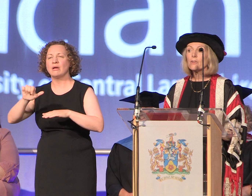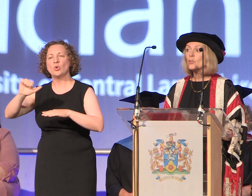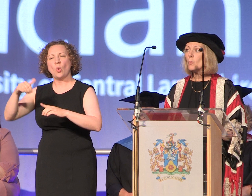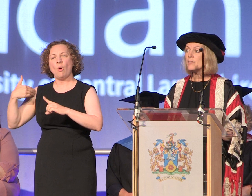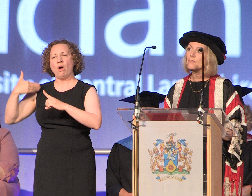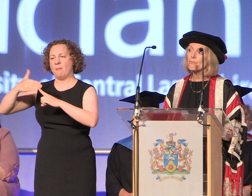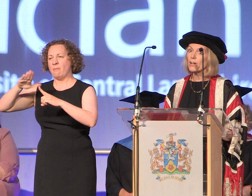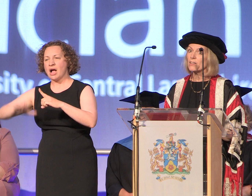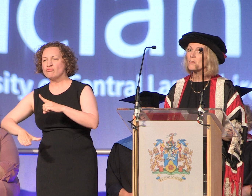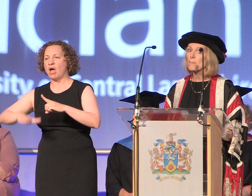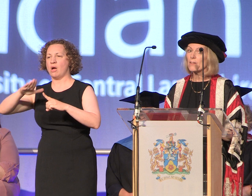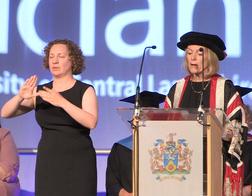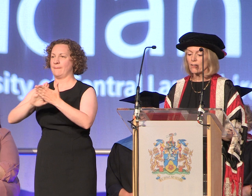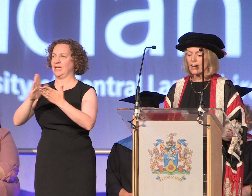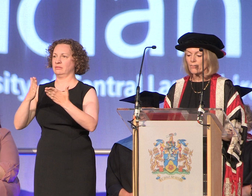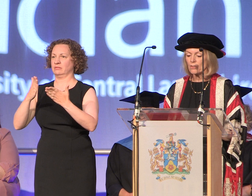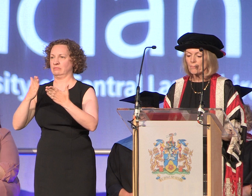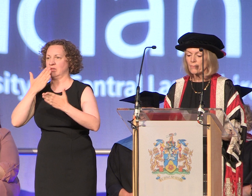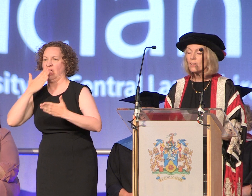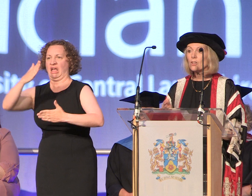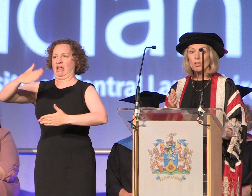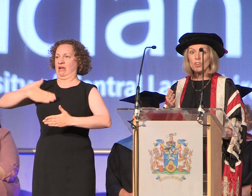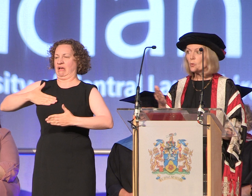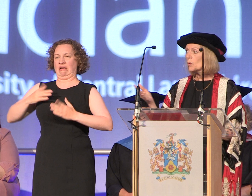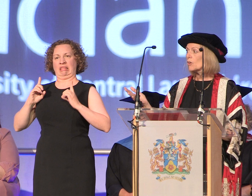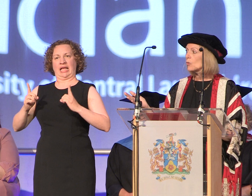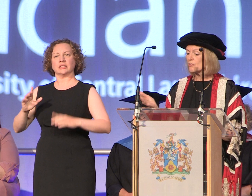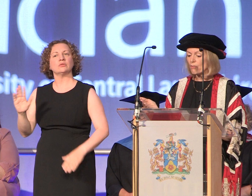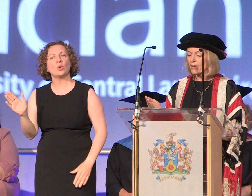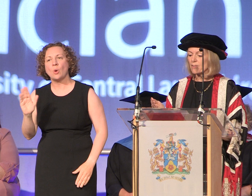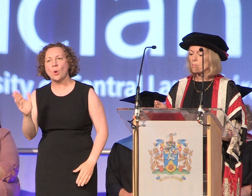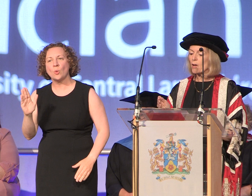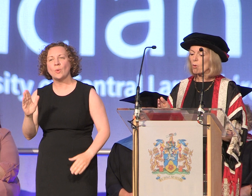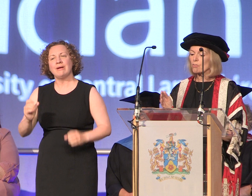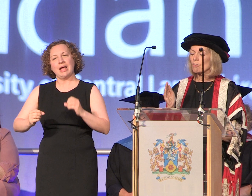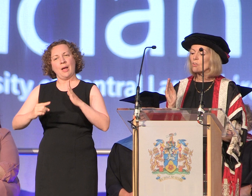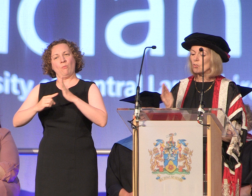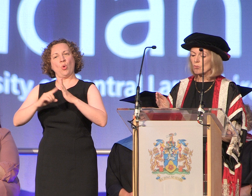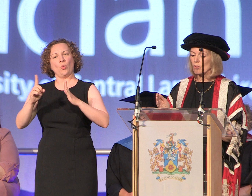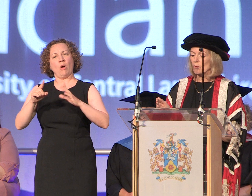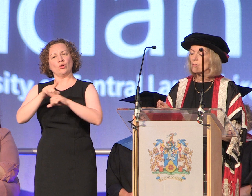no one is defined by their background you are all defined by what you do and